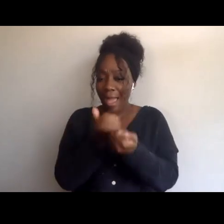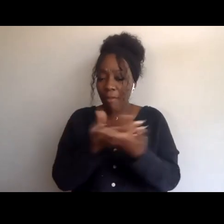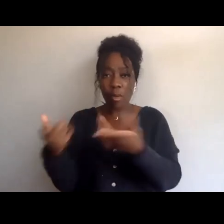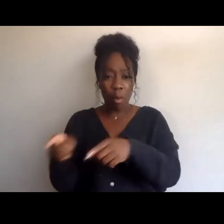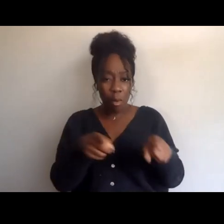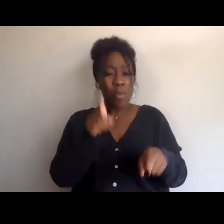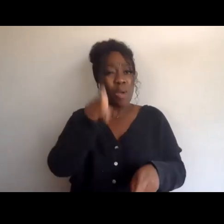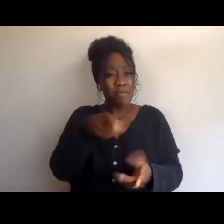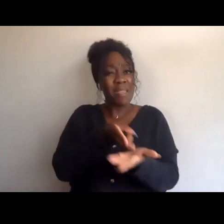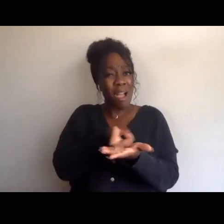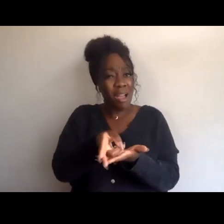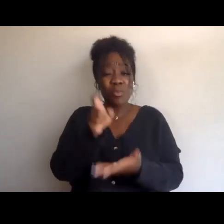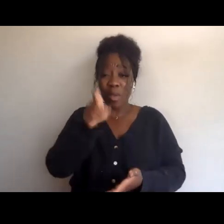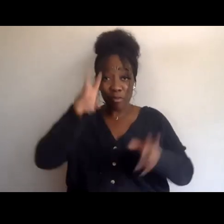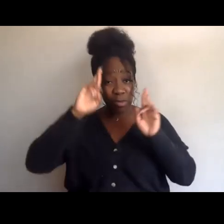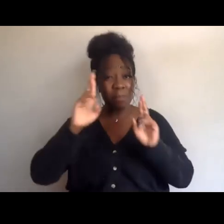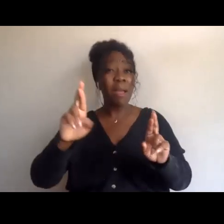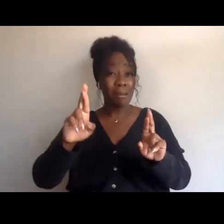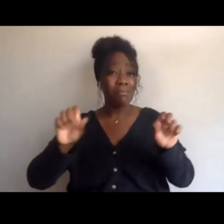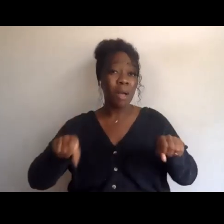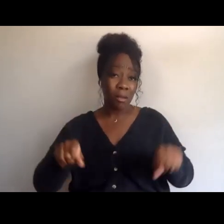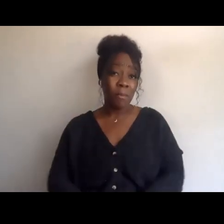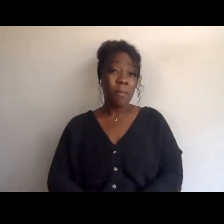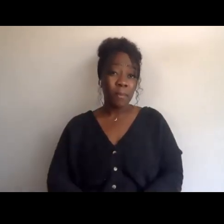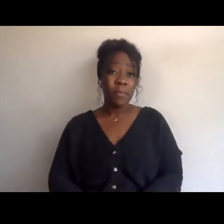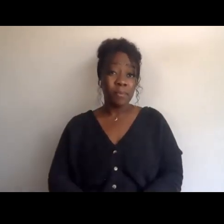making sure that we are uplifting the voices of Palestinians